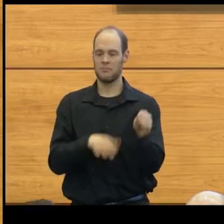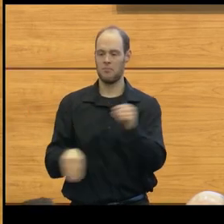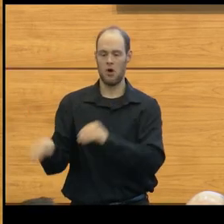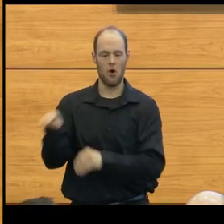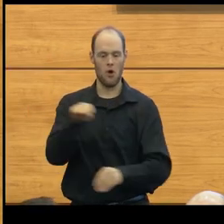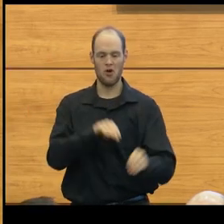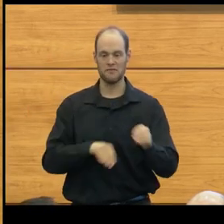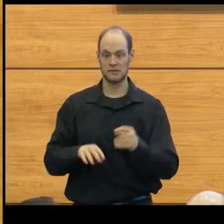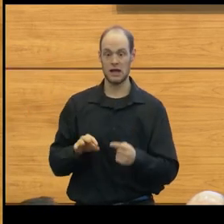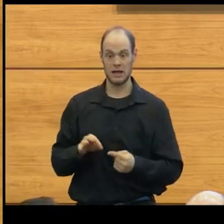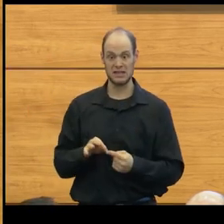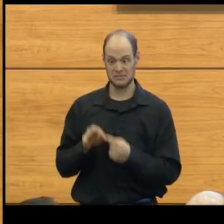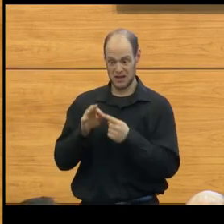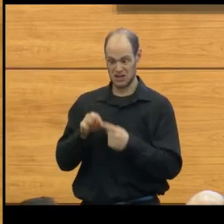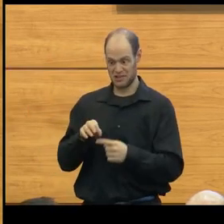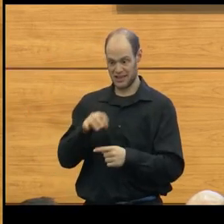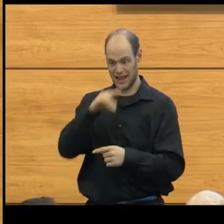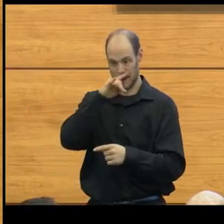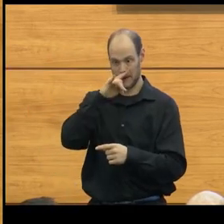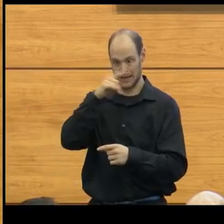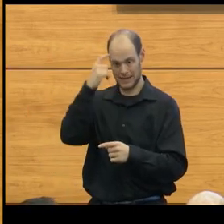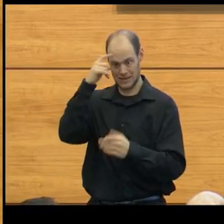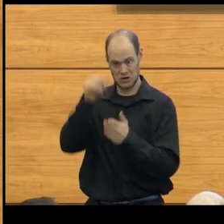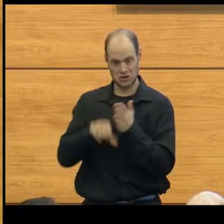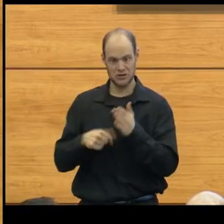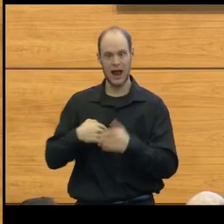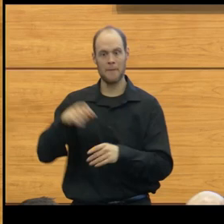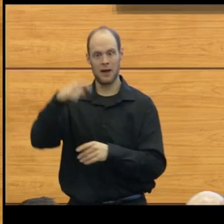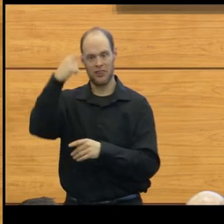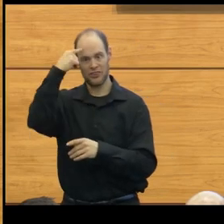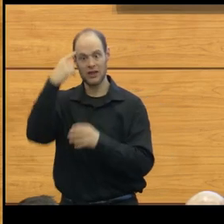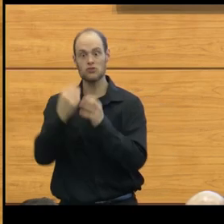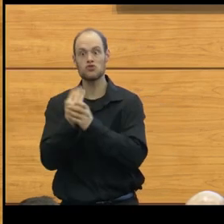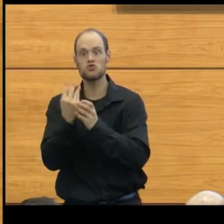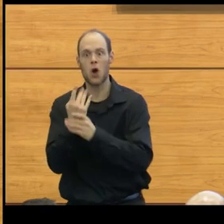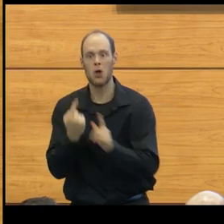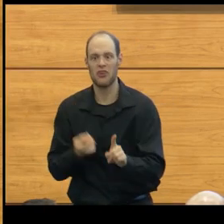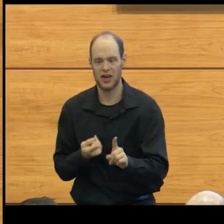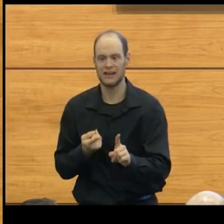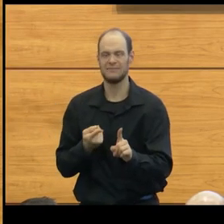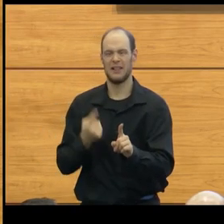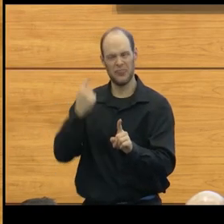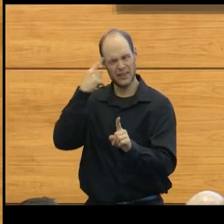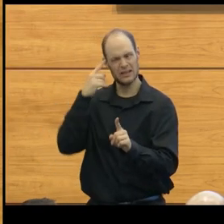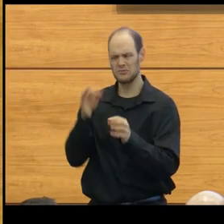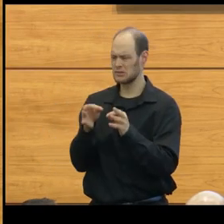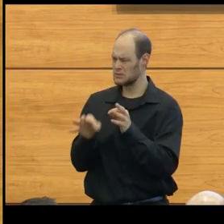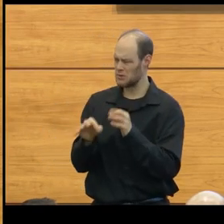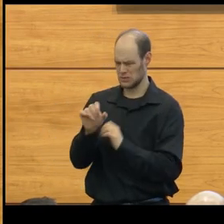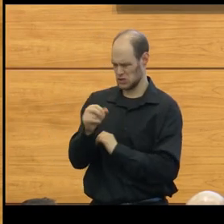And particularly in pediatric neurosurgery, I've gotta think about growth. When I think about something as simple as a shunt,